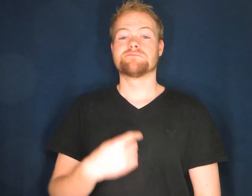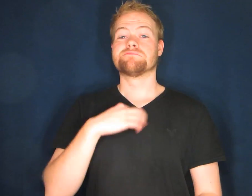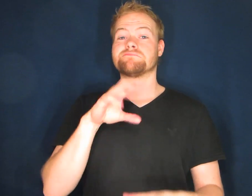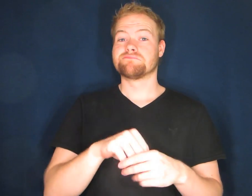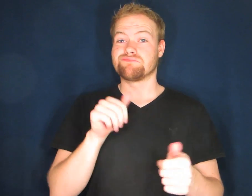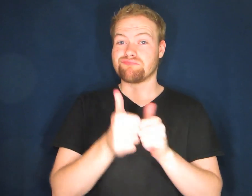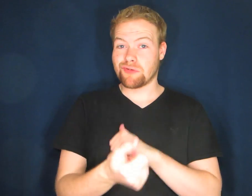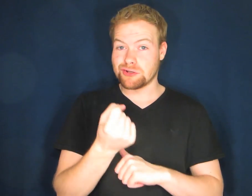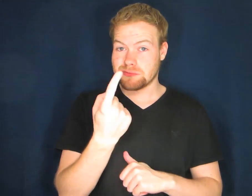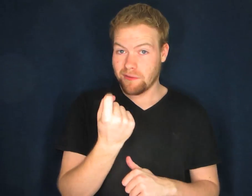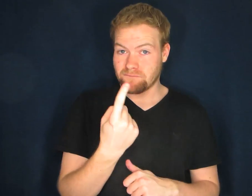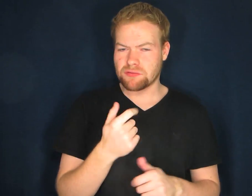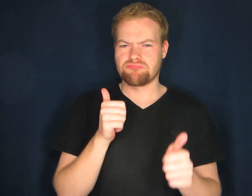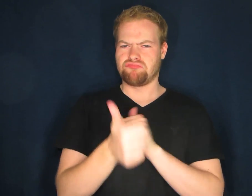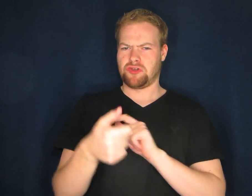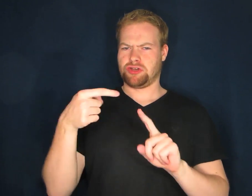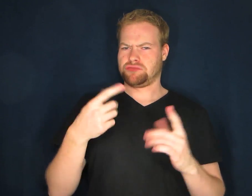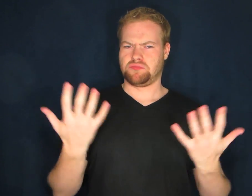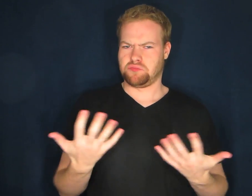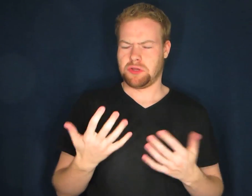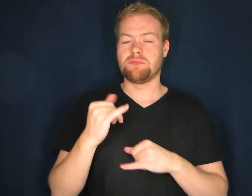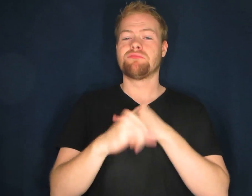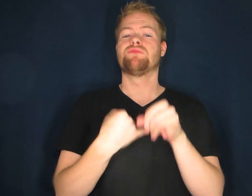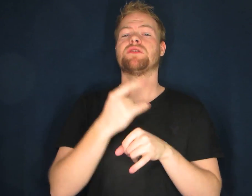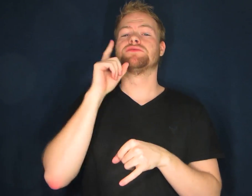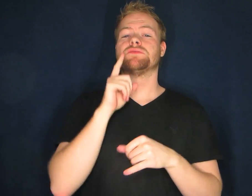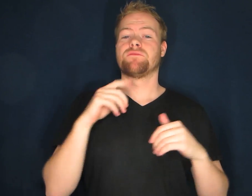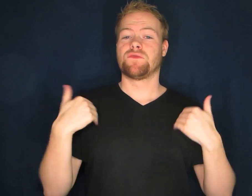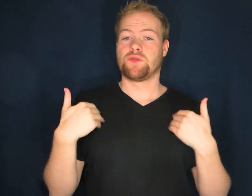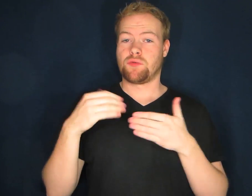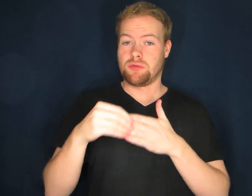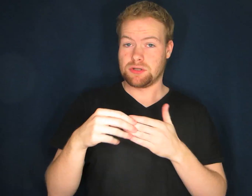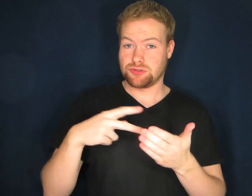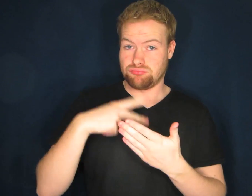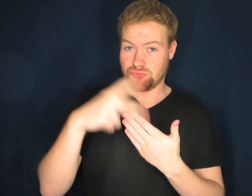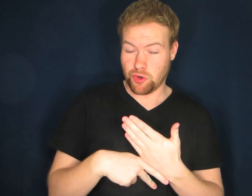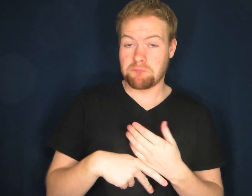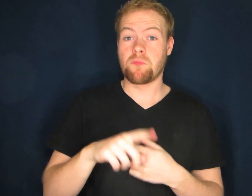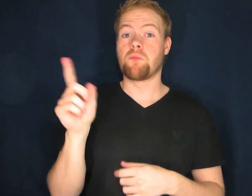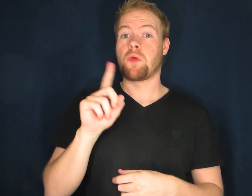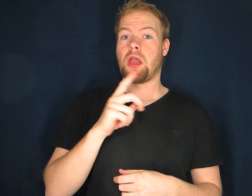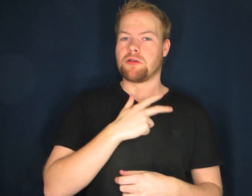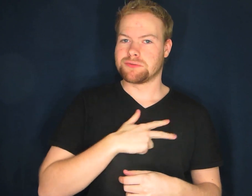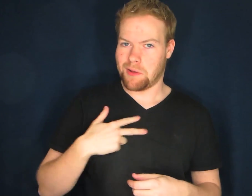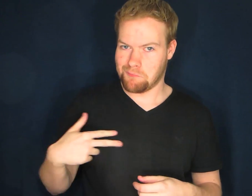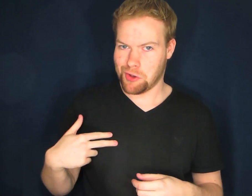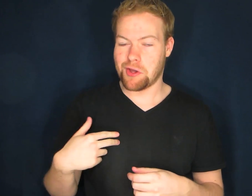I'm in Frontrunners 11. What is Frontrunners? An international deaf youth leadership program. Where? Denmark!